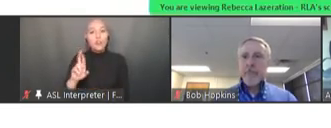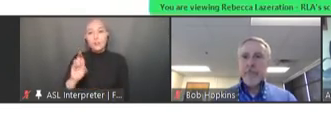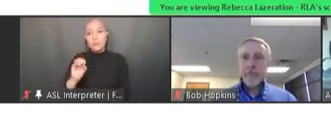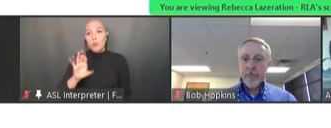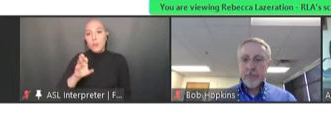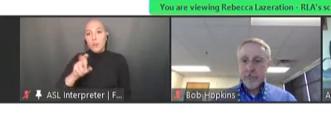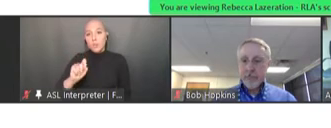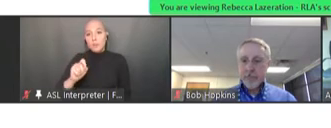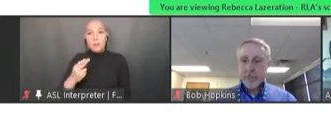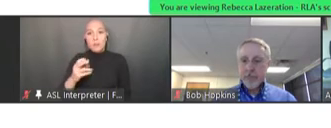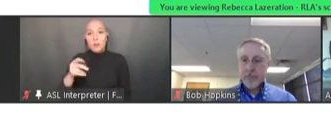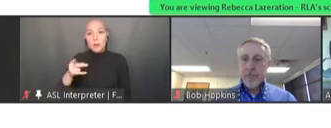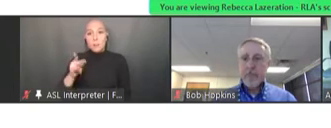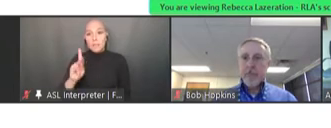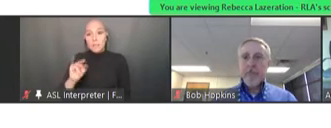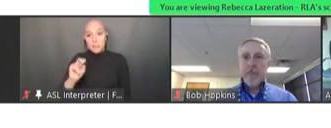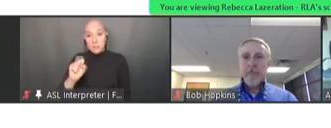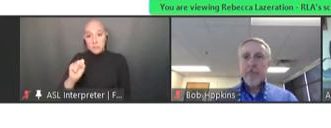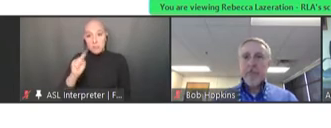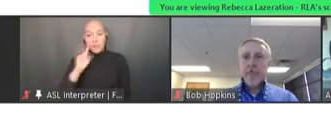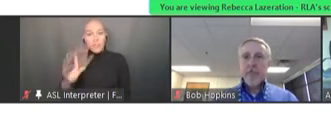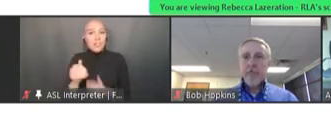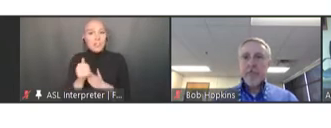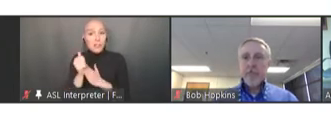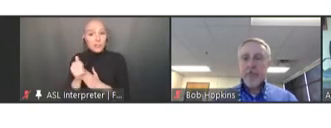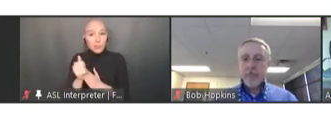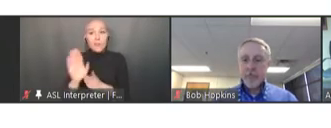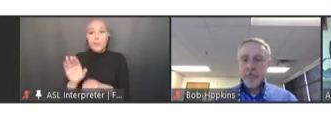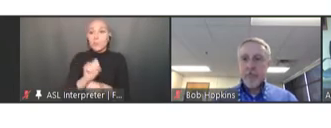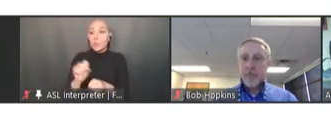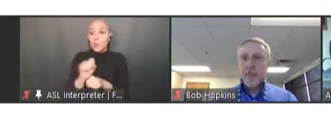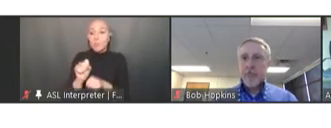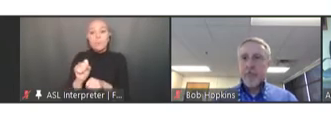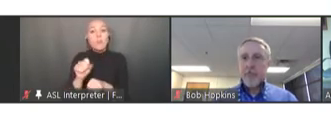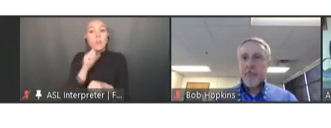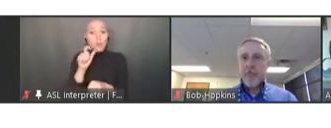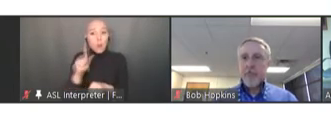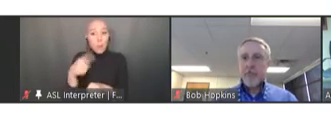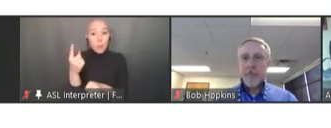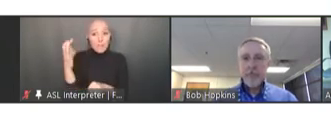on NVAC. Not only is he chairing this meeting, but he's also presenting not once but twice.